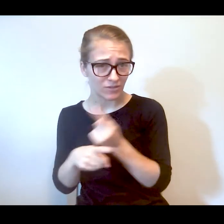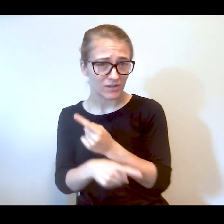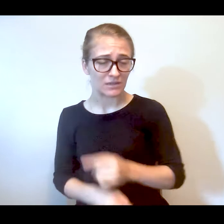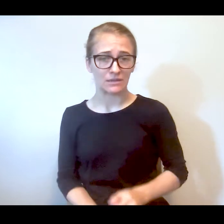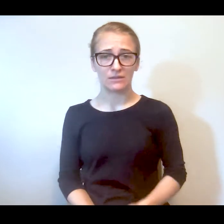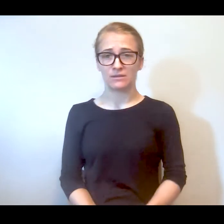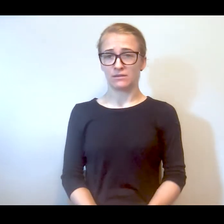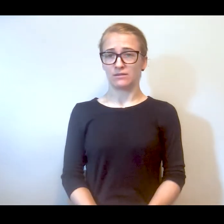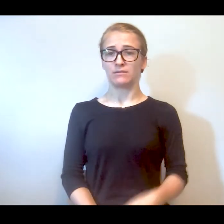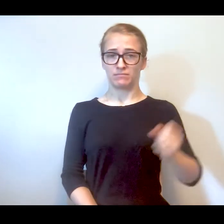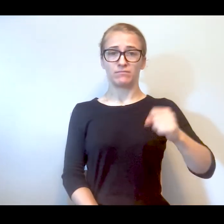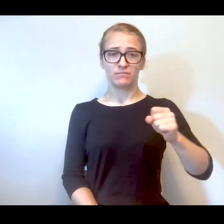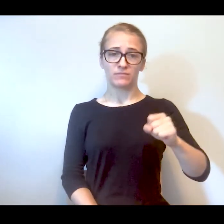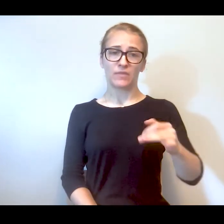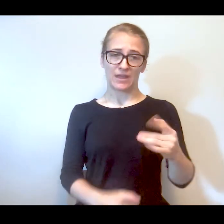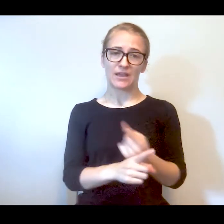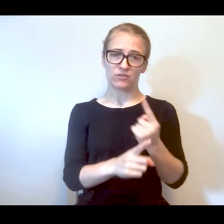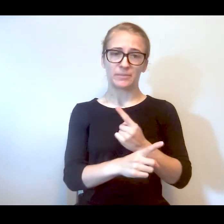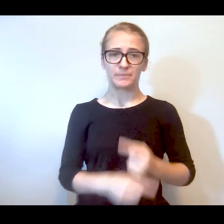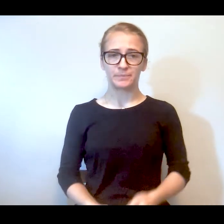Yes, that is accurate.